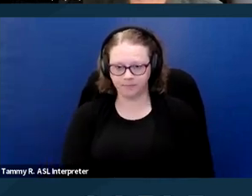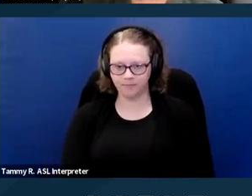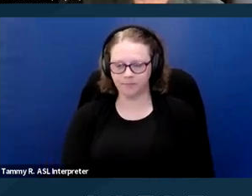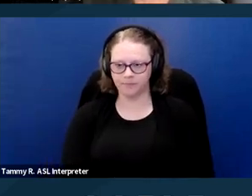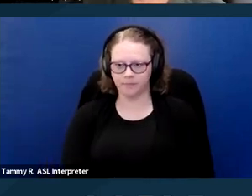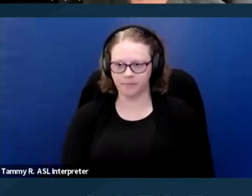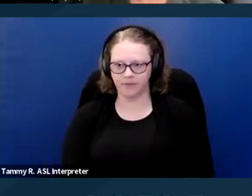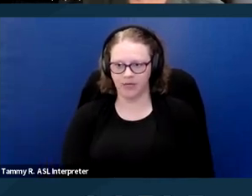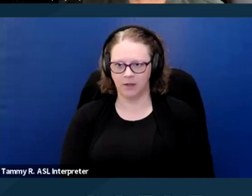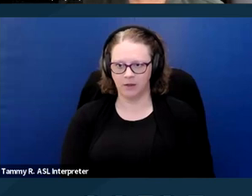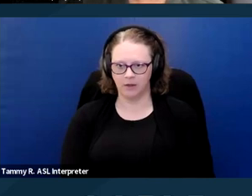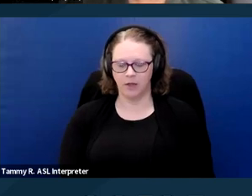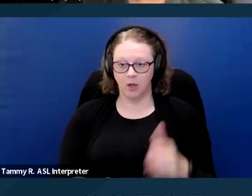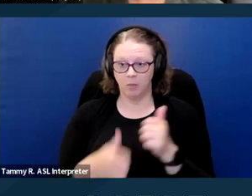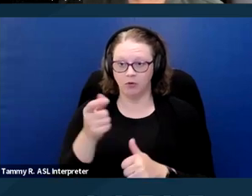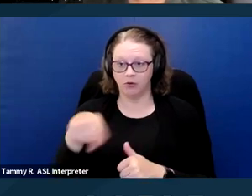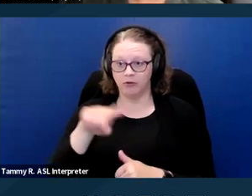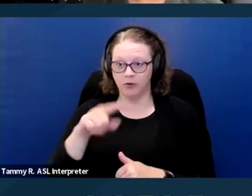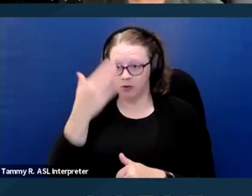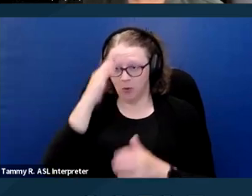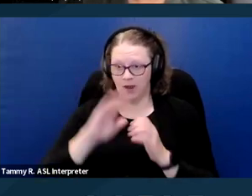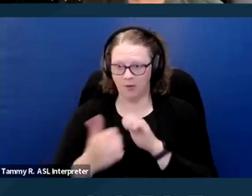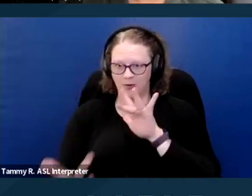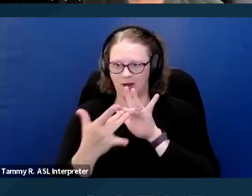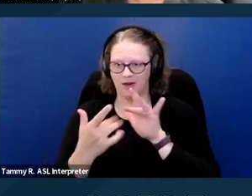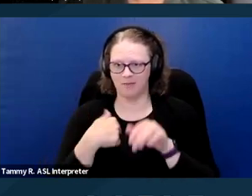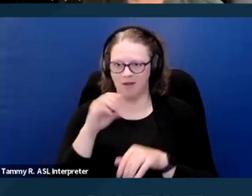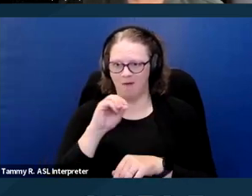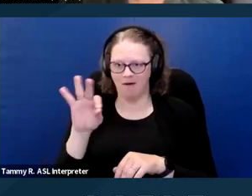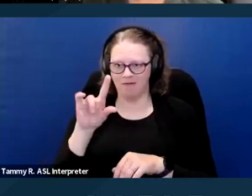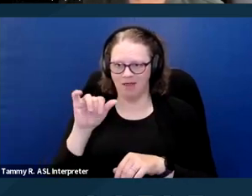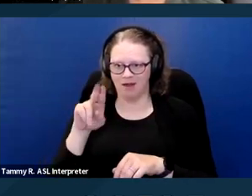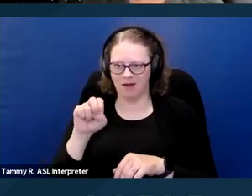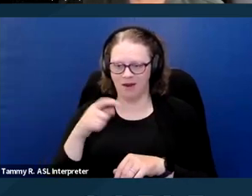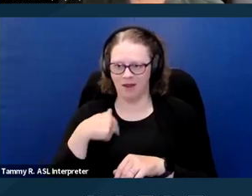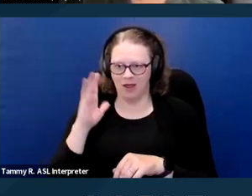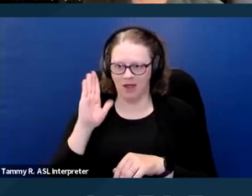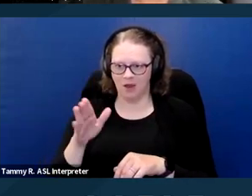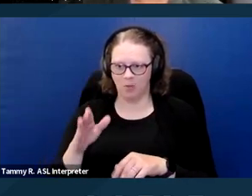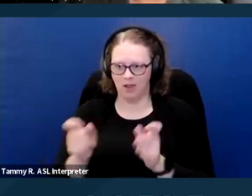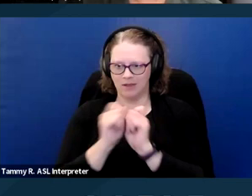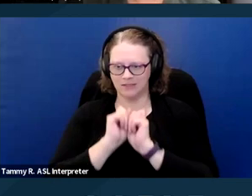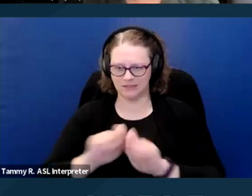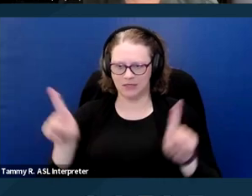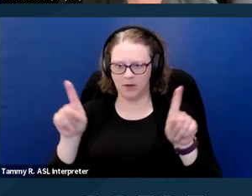Most of you know how to contact me offline. I will send around a PDF of the slides along